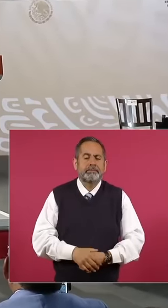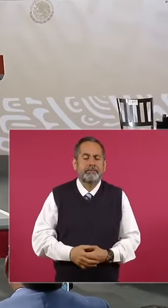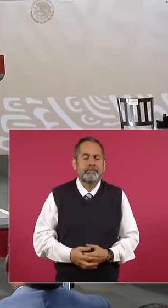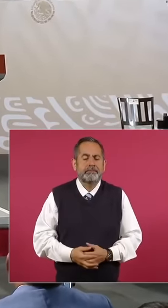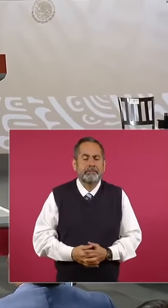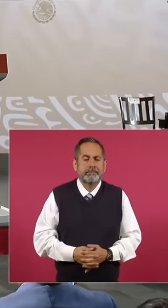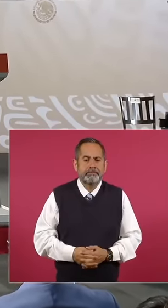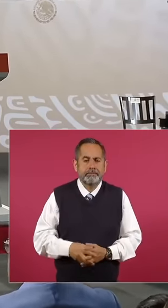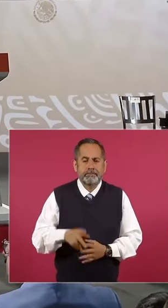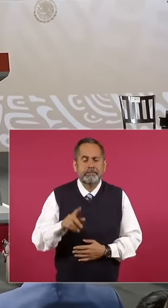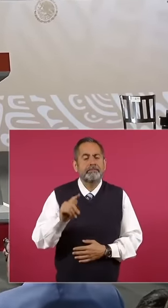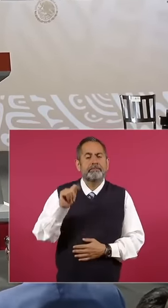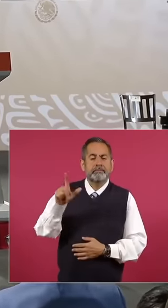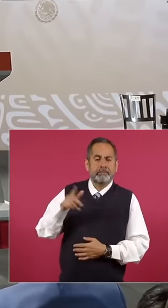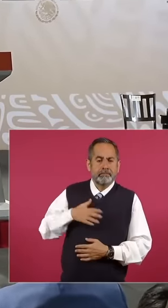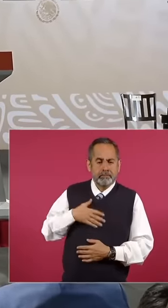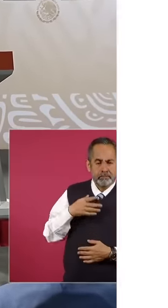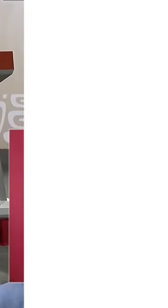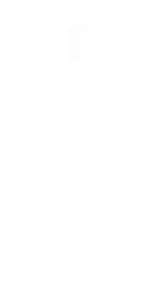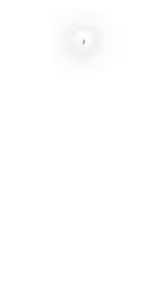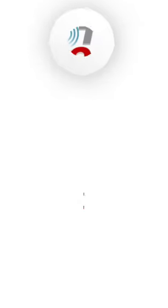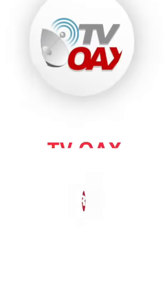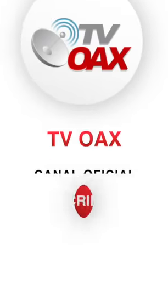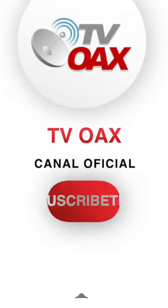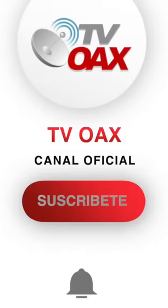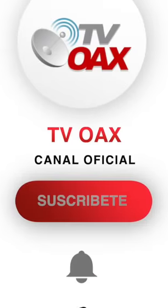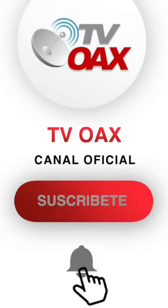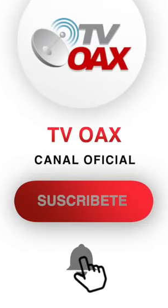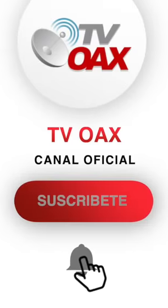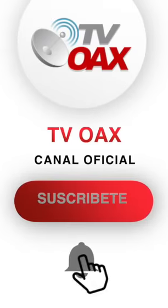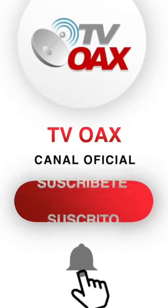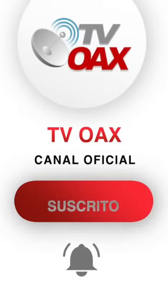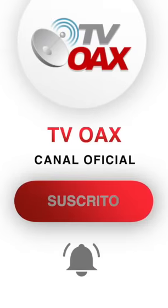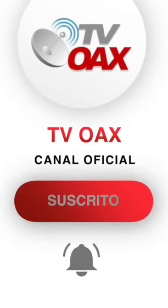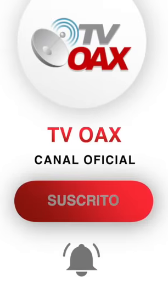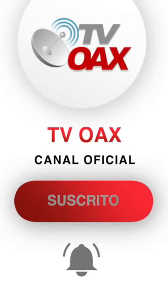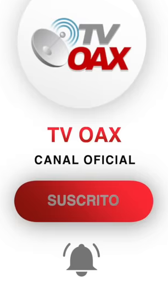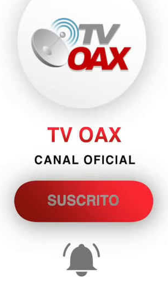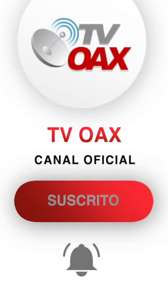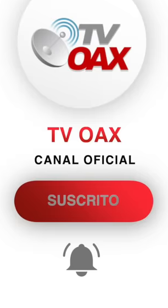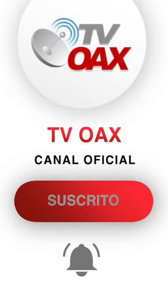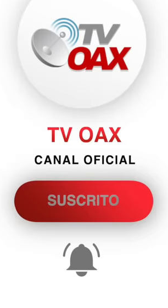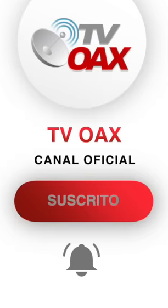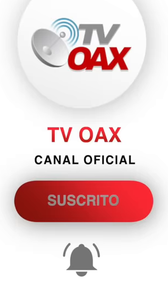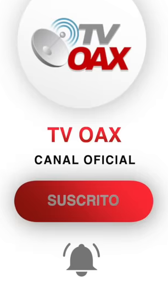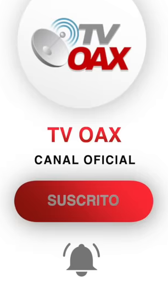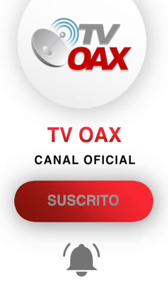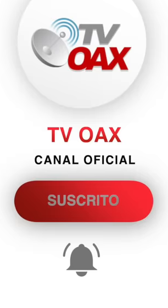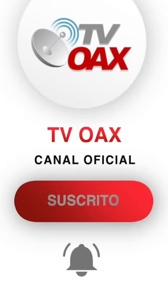how are you Good morning Beatriz Good morning, Isel, thank you for this opportunity. You decided